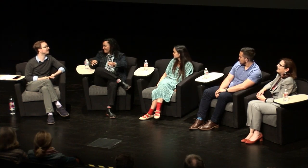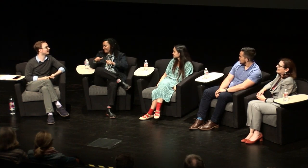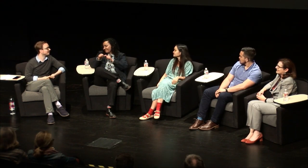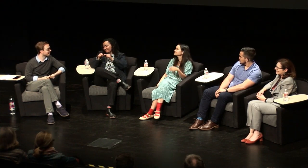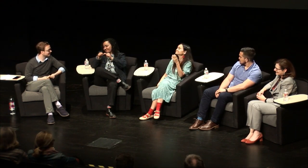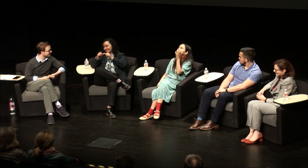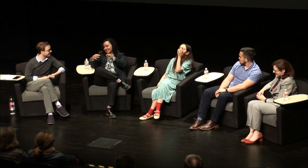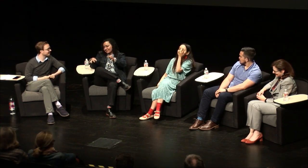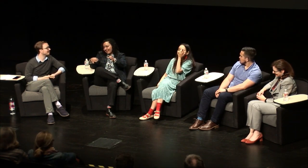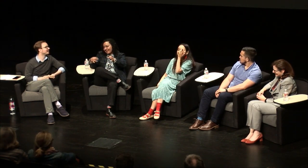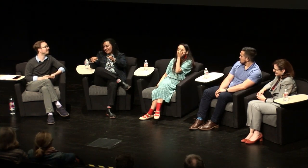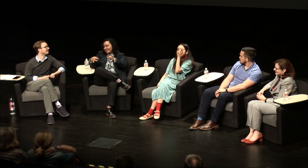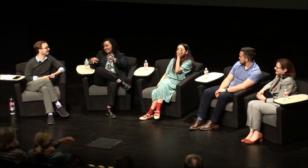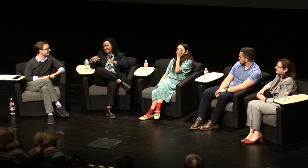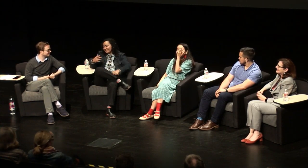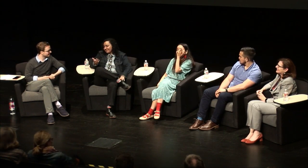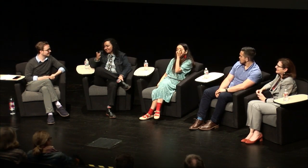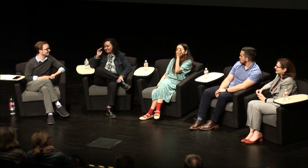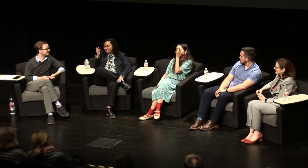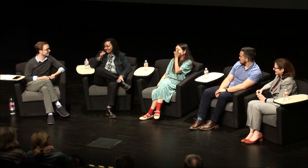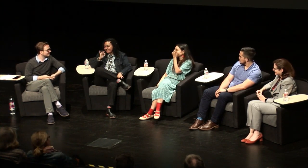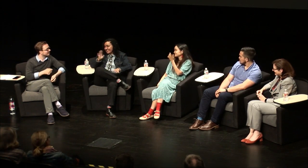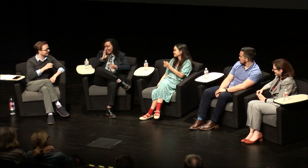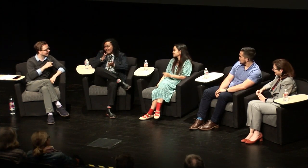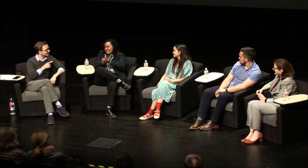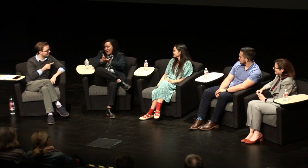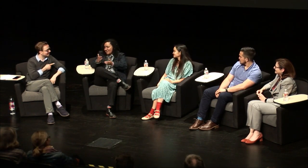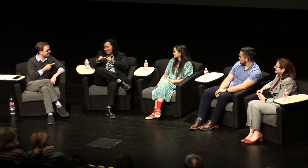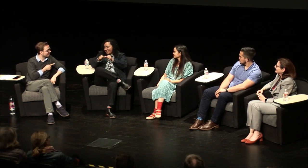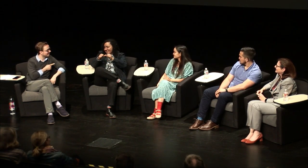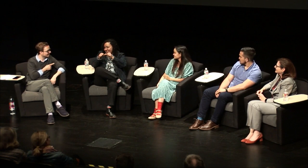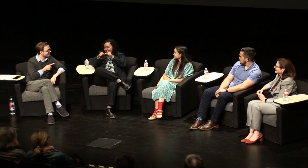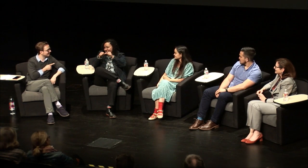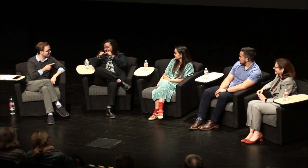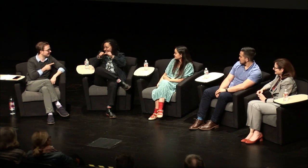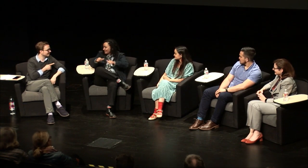are born to live; Deaf people are born to explain." You never stop you're constantly